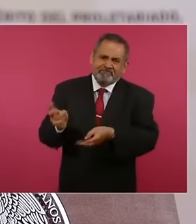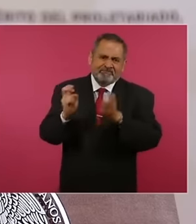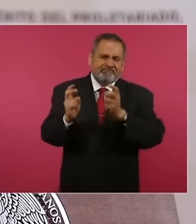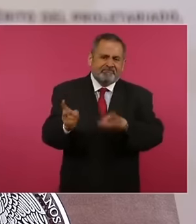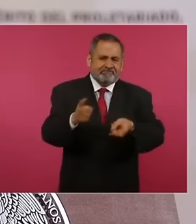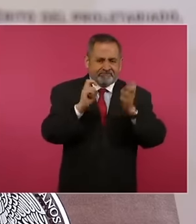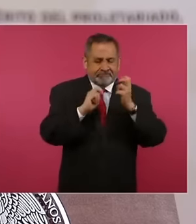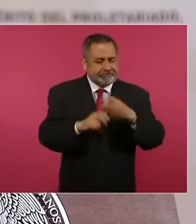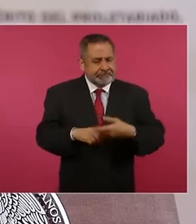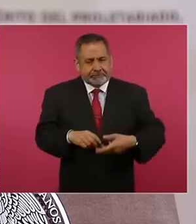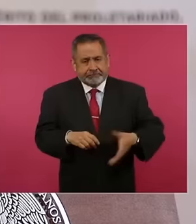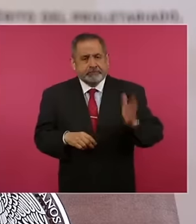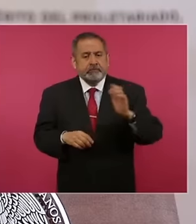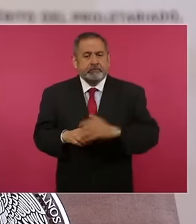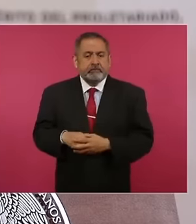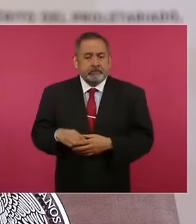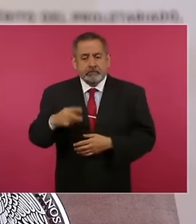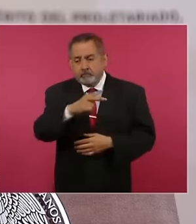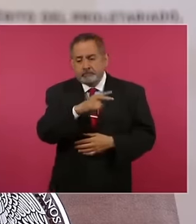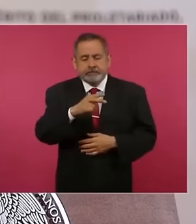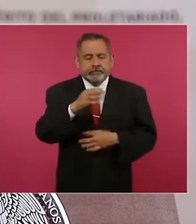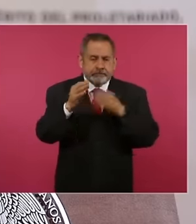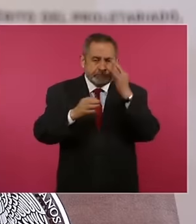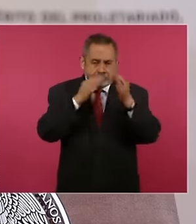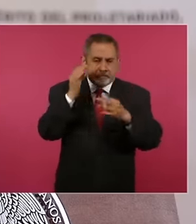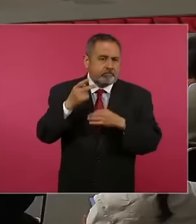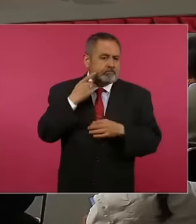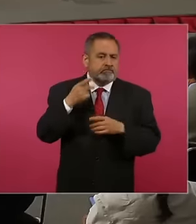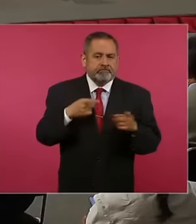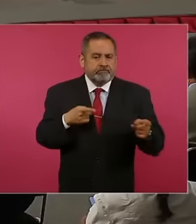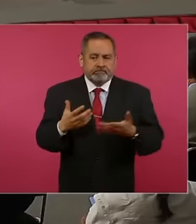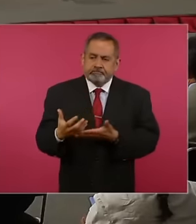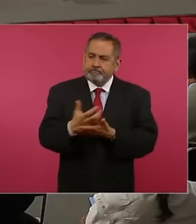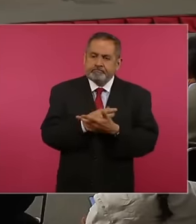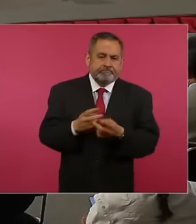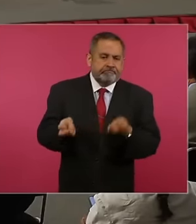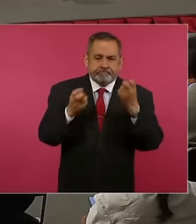platform considered as political ads are in this budget, that is, we